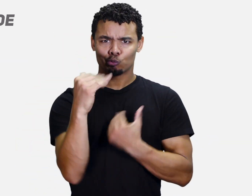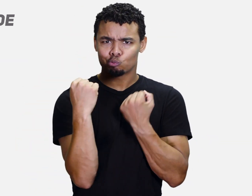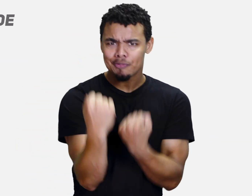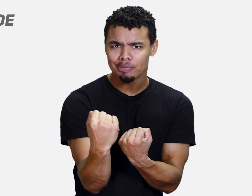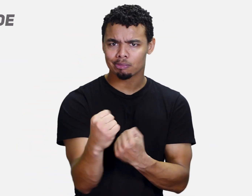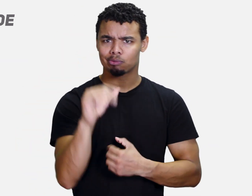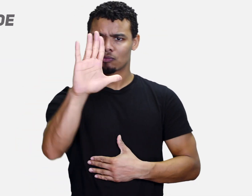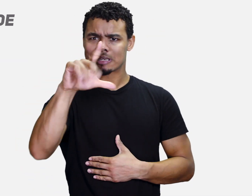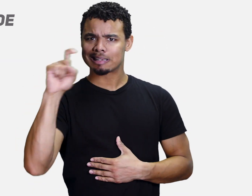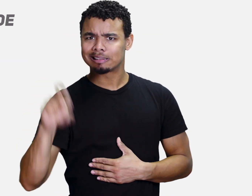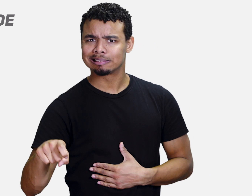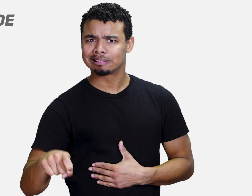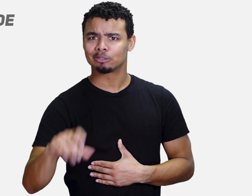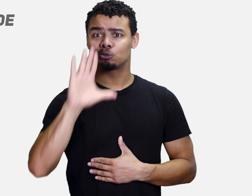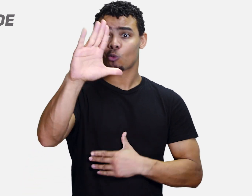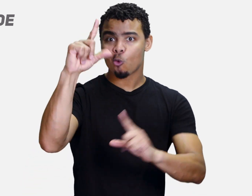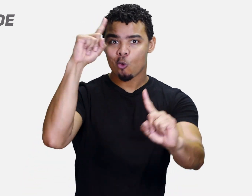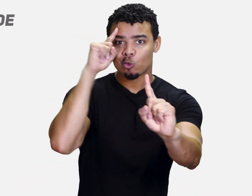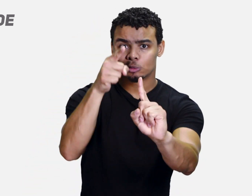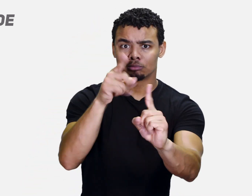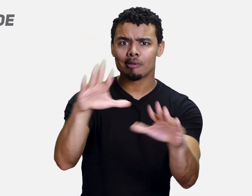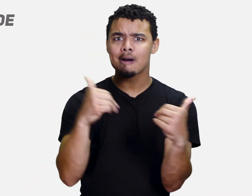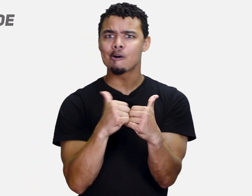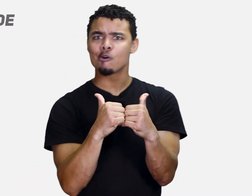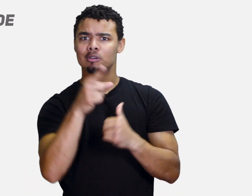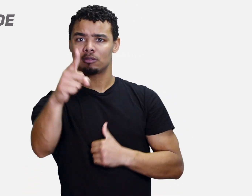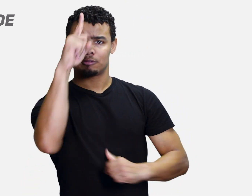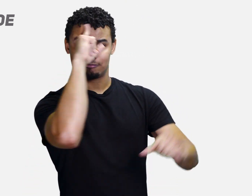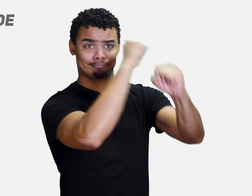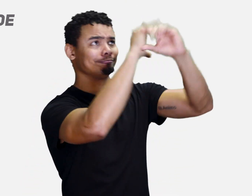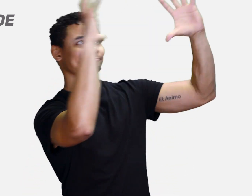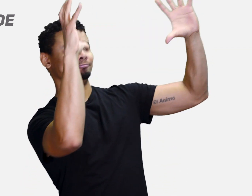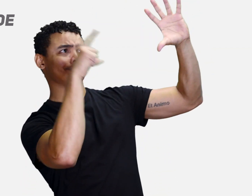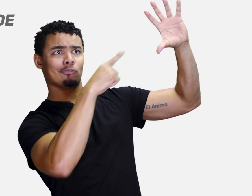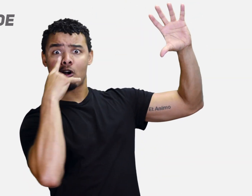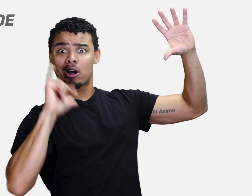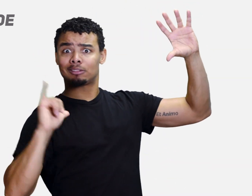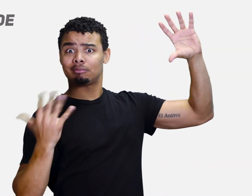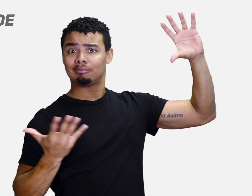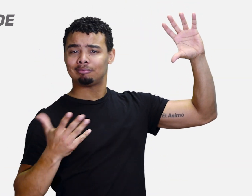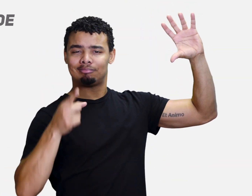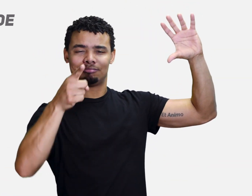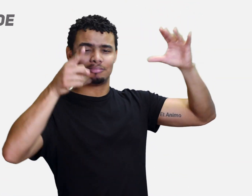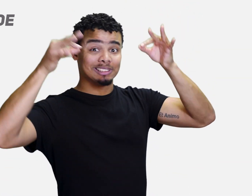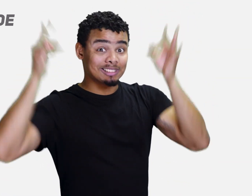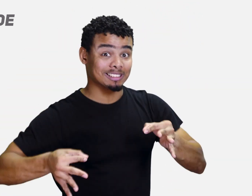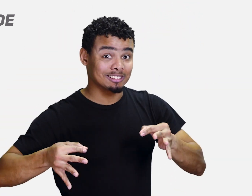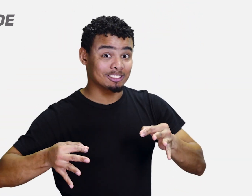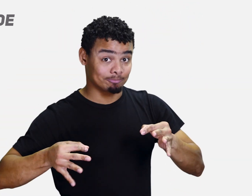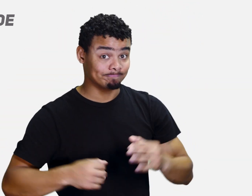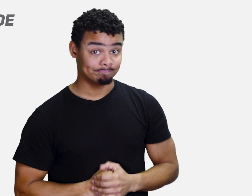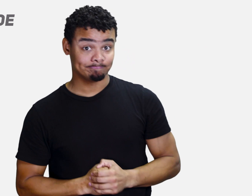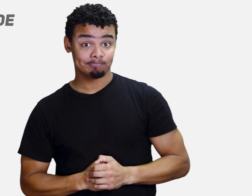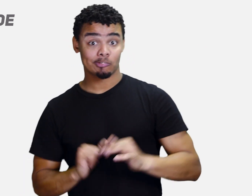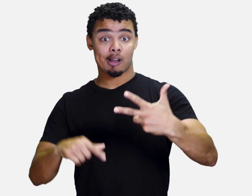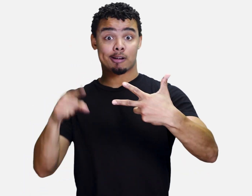knowing your own strengths and areas of need. You choose your goals based on what you want for your future.